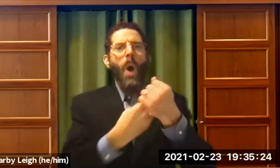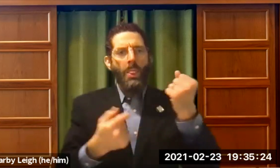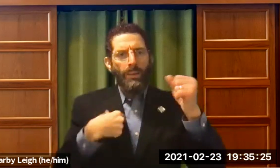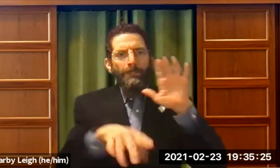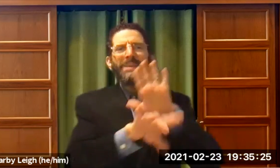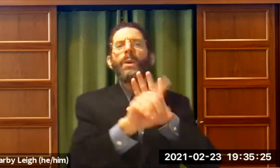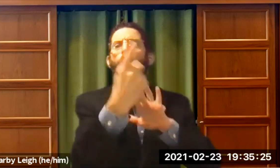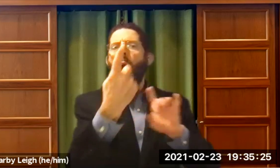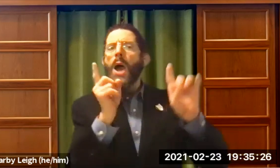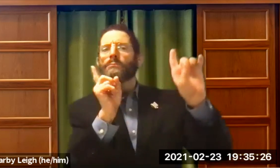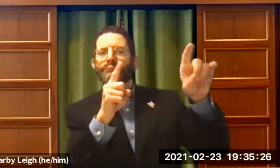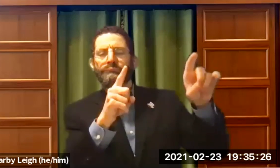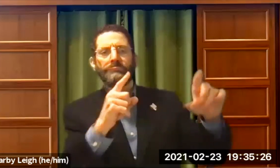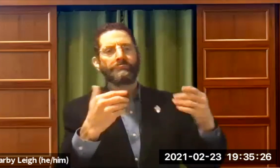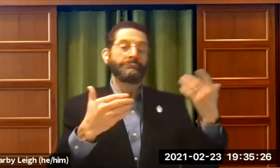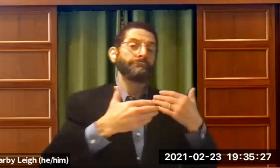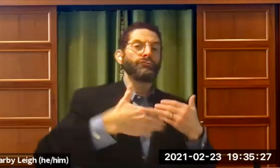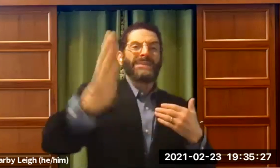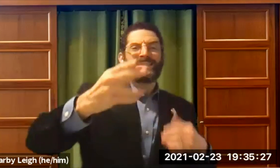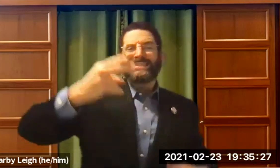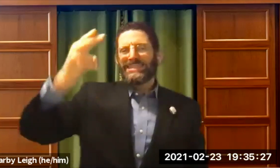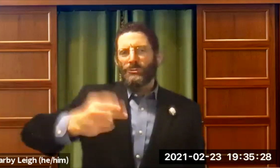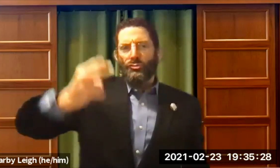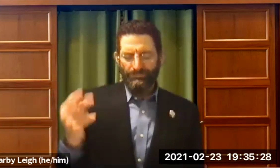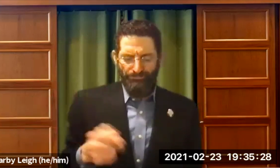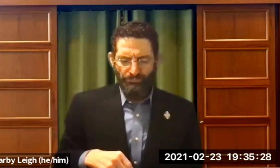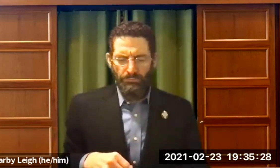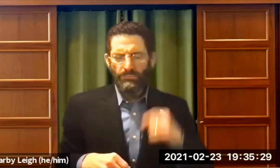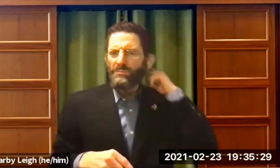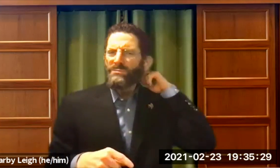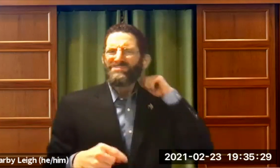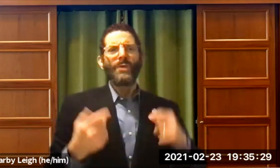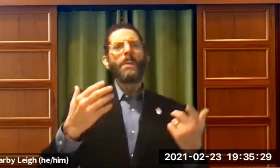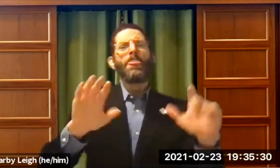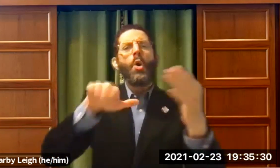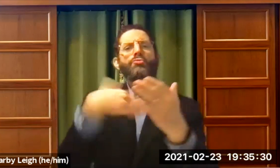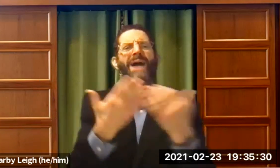Two places said they would accept me. I went to the first one and here's a little bit of history